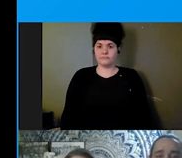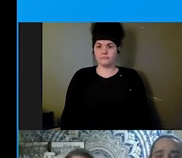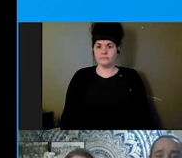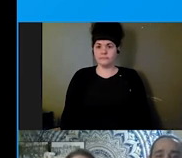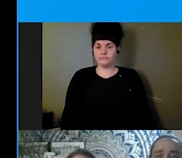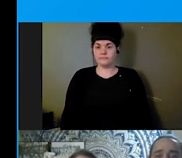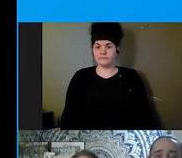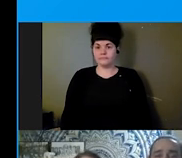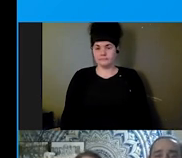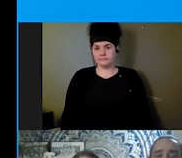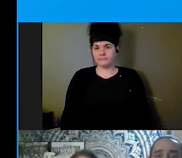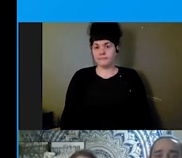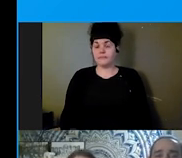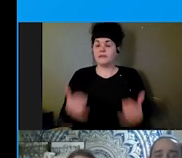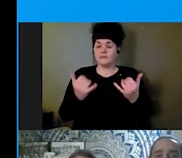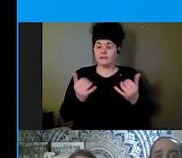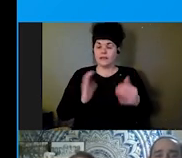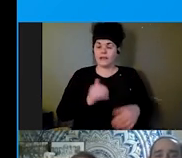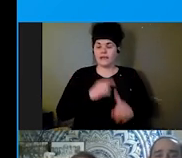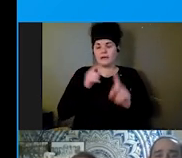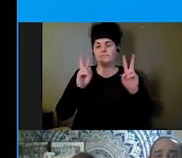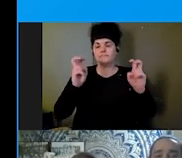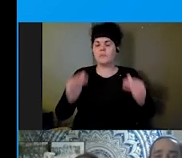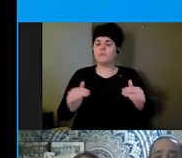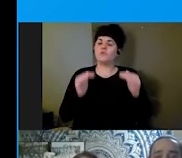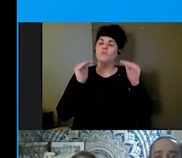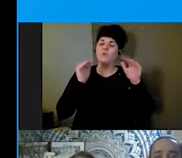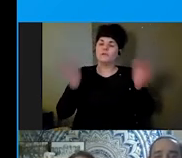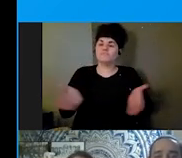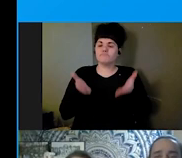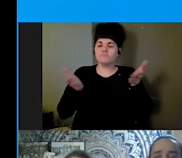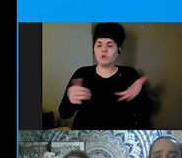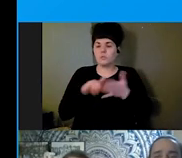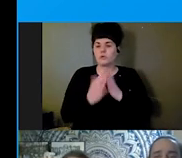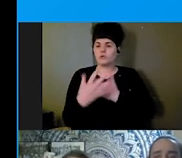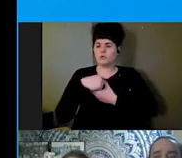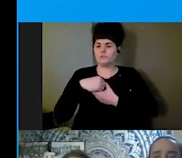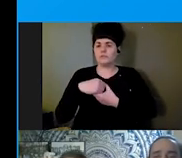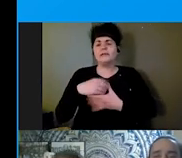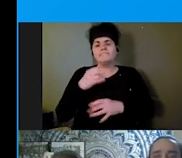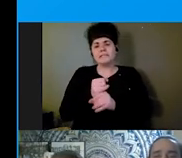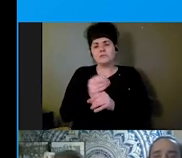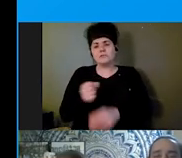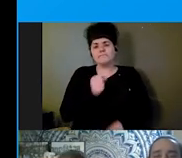mentioned, Promoting Community Inclusion: How to Prevent Institutionalization in Emergency Management. On the screen is that text